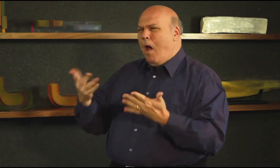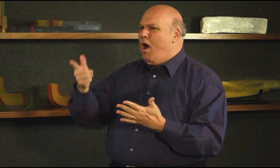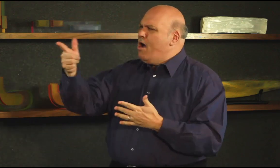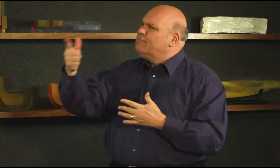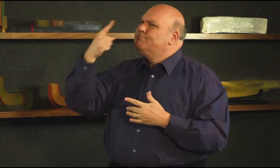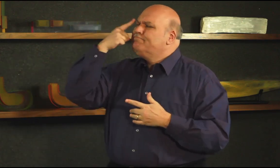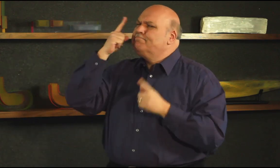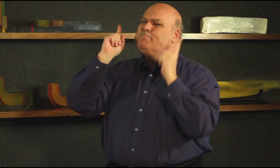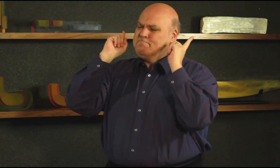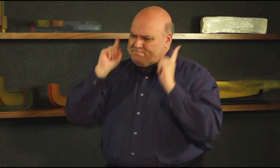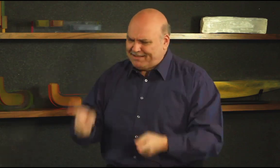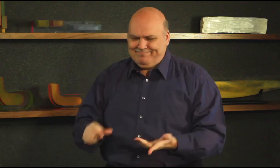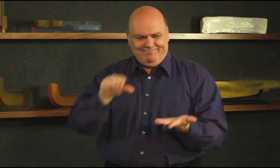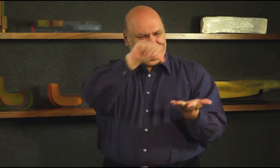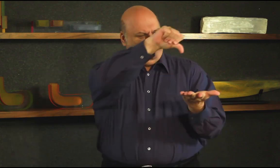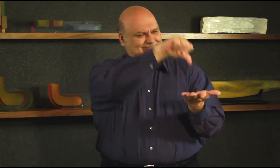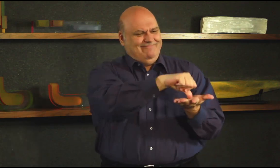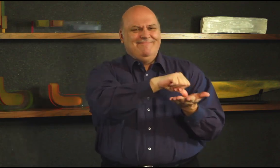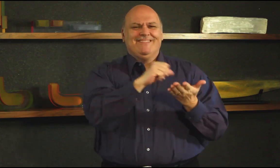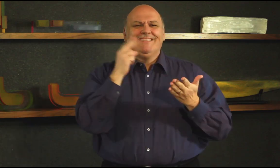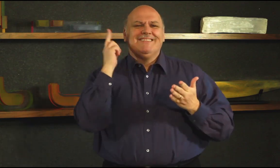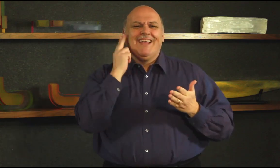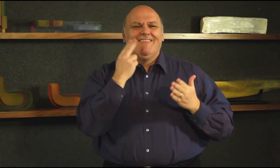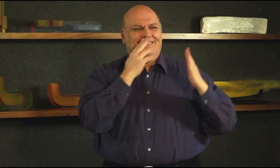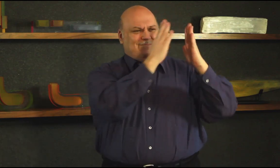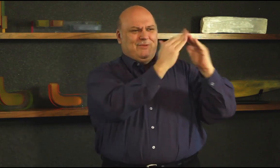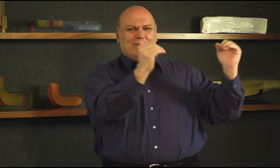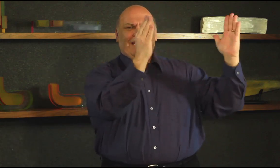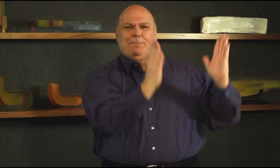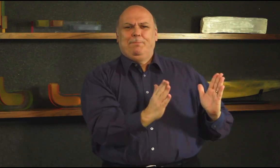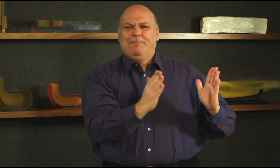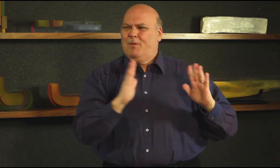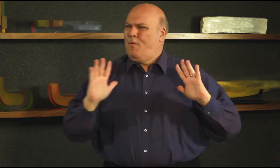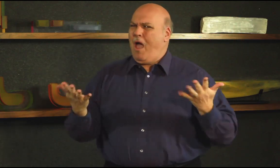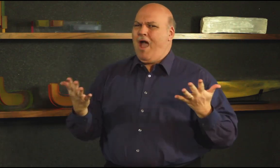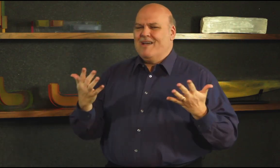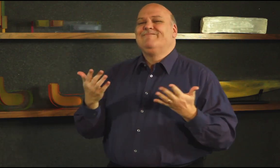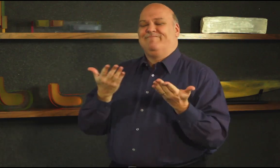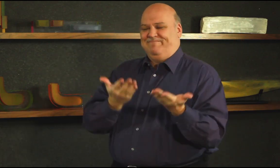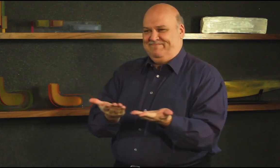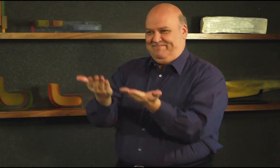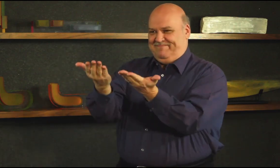Join me as we meet Joanne in “Deaf Museums”...